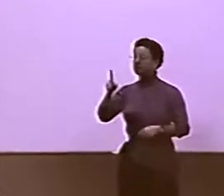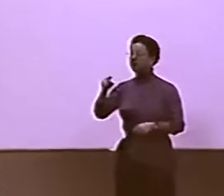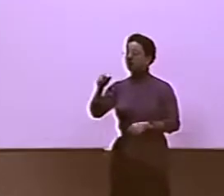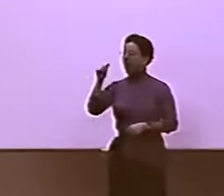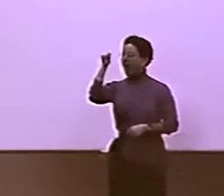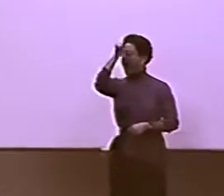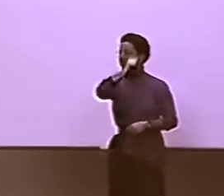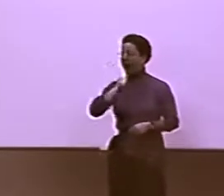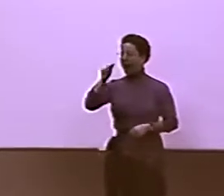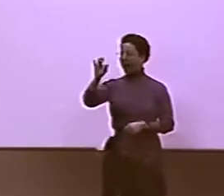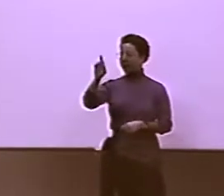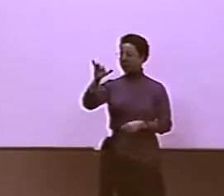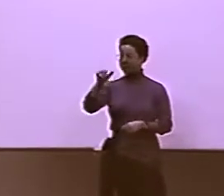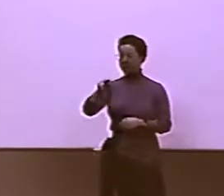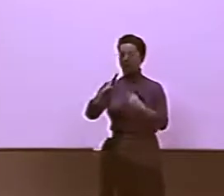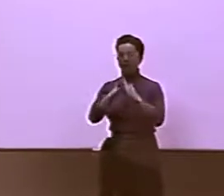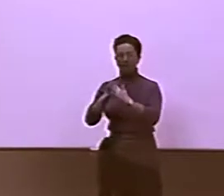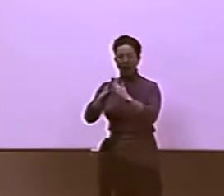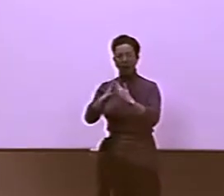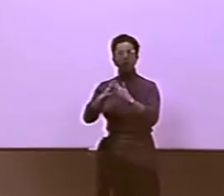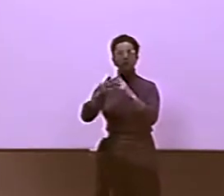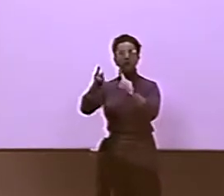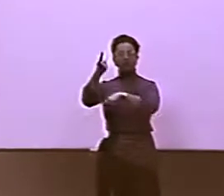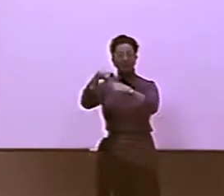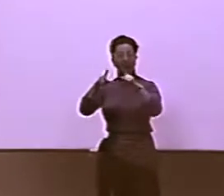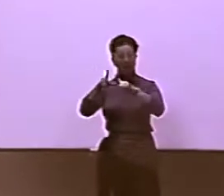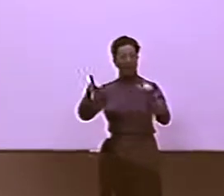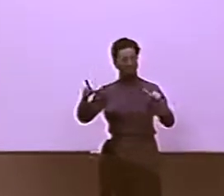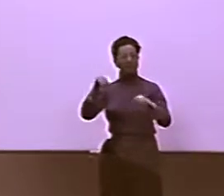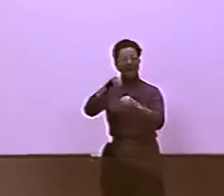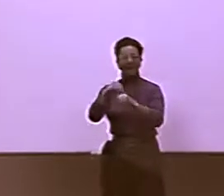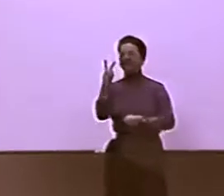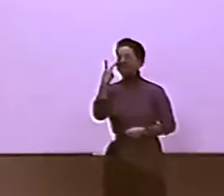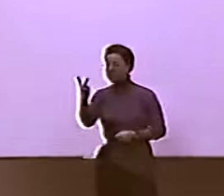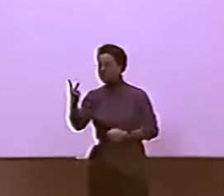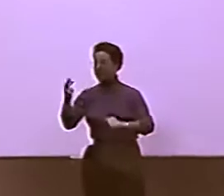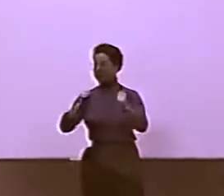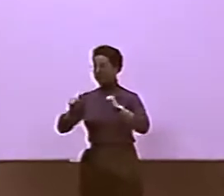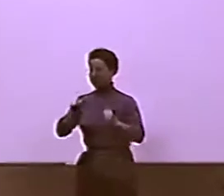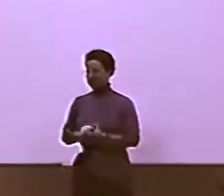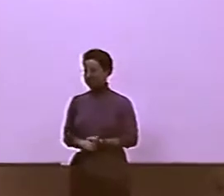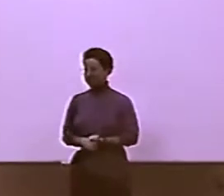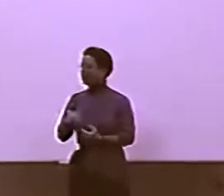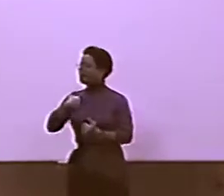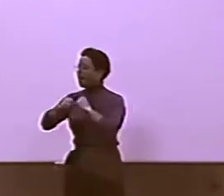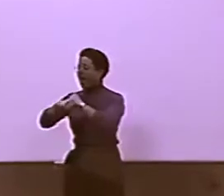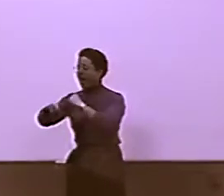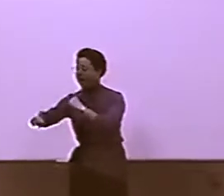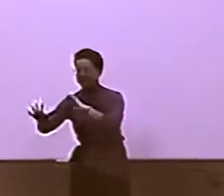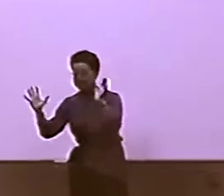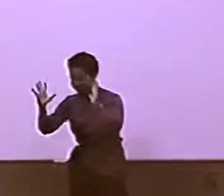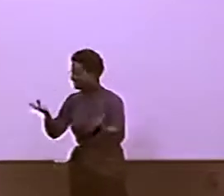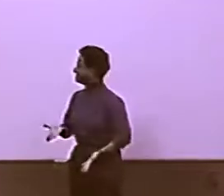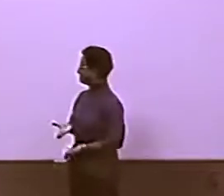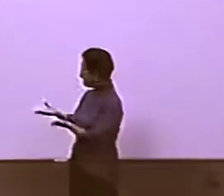DURING THE TALK, SHE WILL BE TALKING ABOUT IS AFRICAN-AMERICAN SIGN LANGUAGE IN VISUAL THEATER.